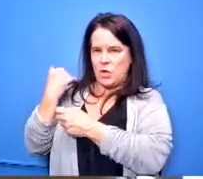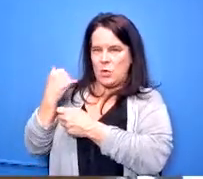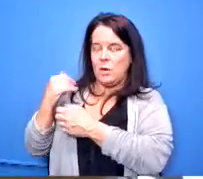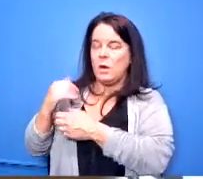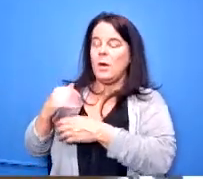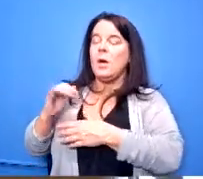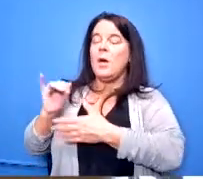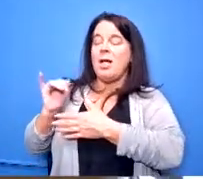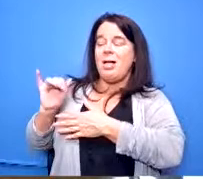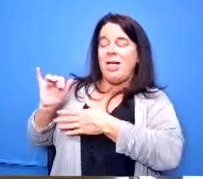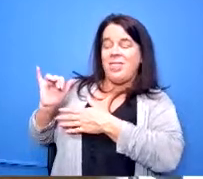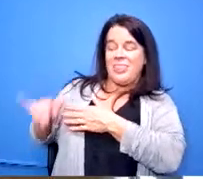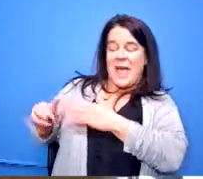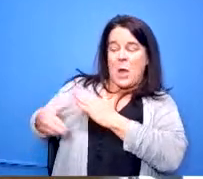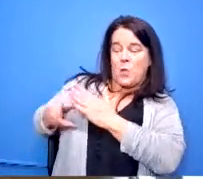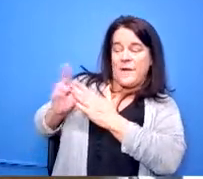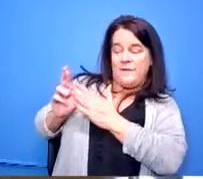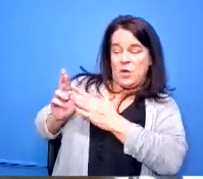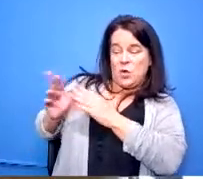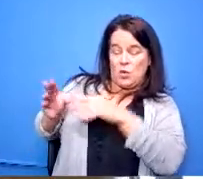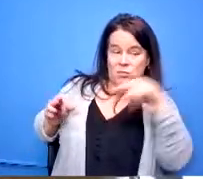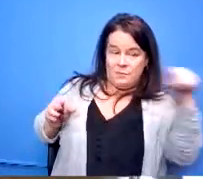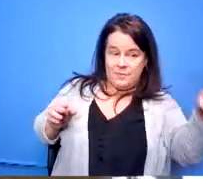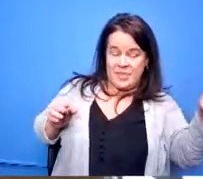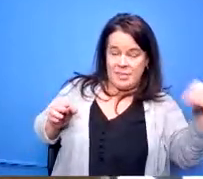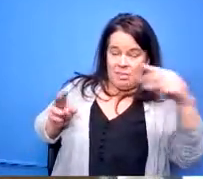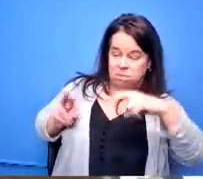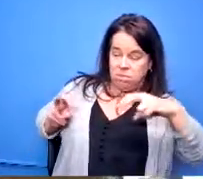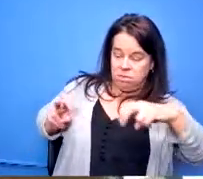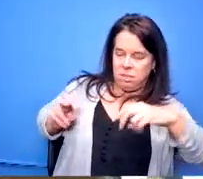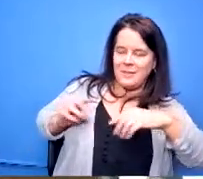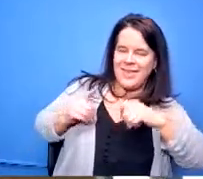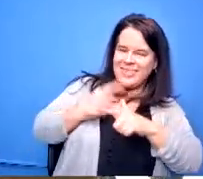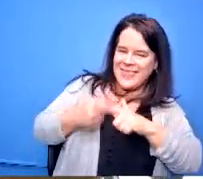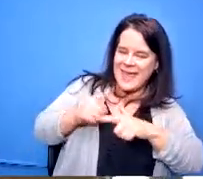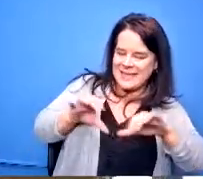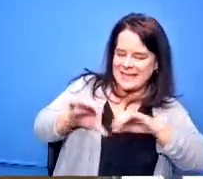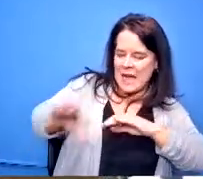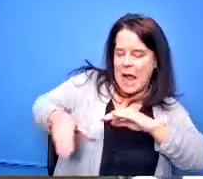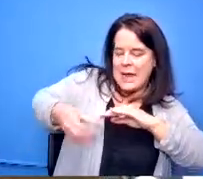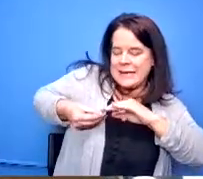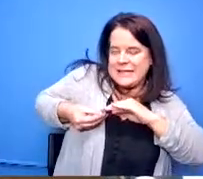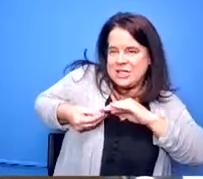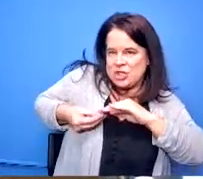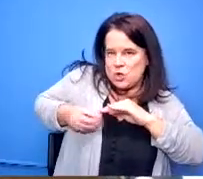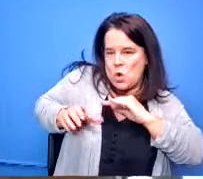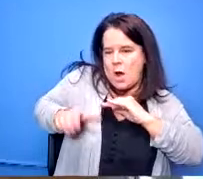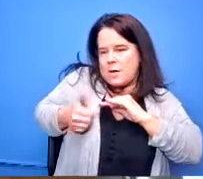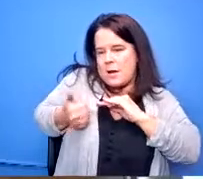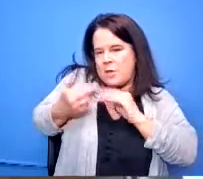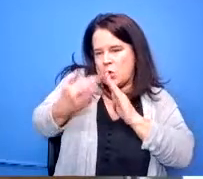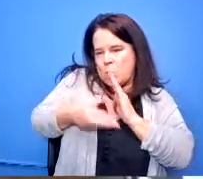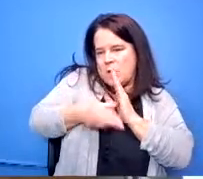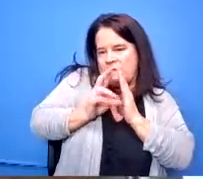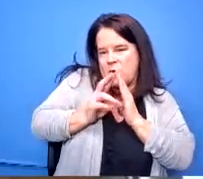and did an additional review of what the needs were what must happen at welcome stadium